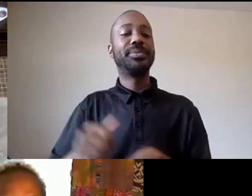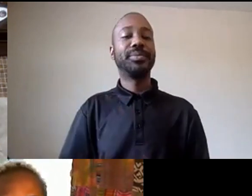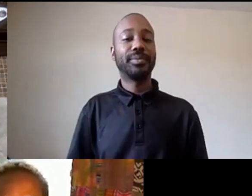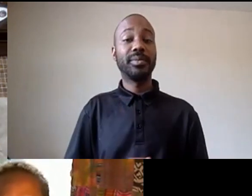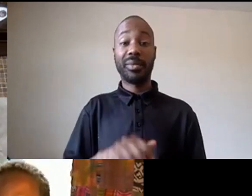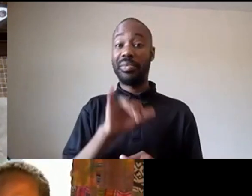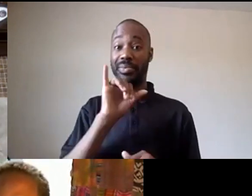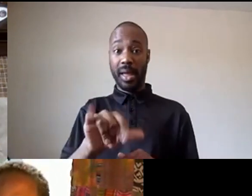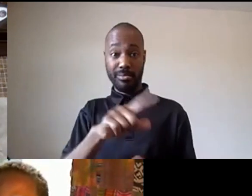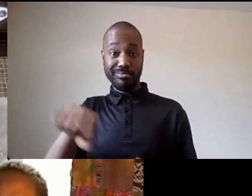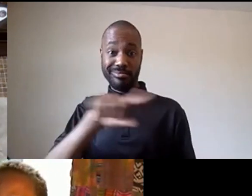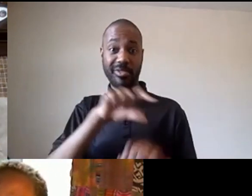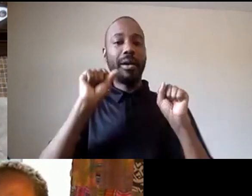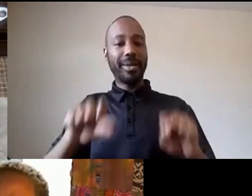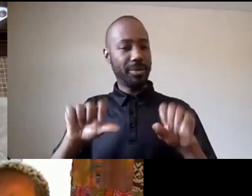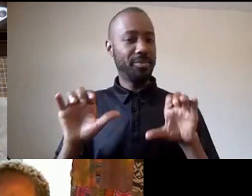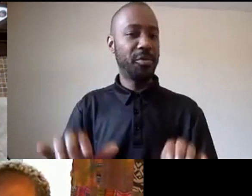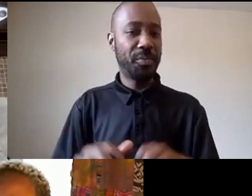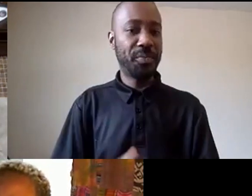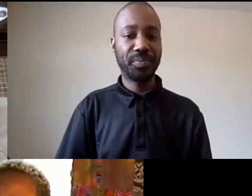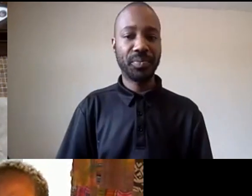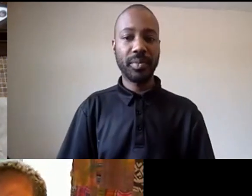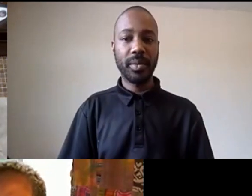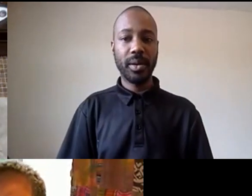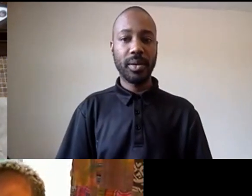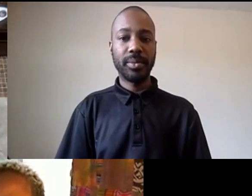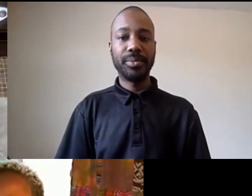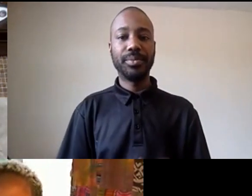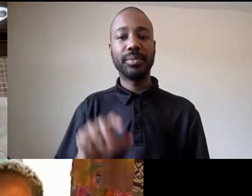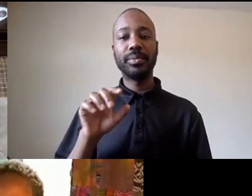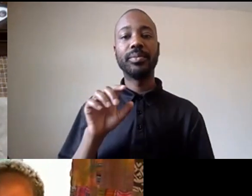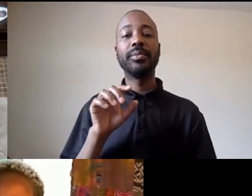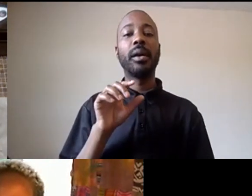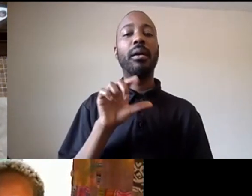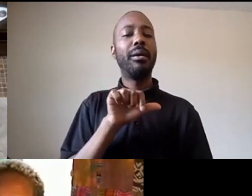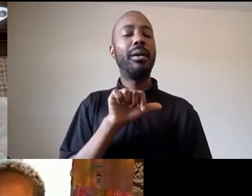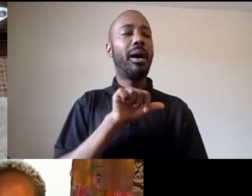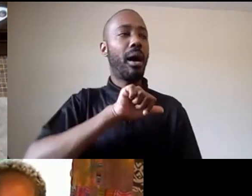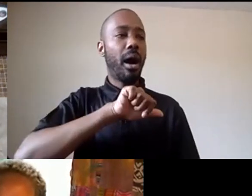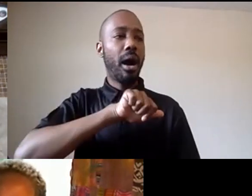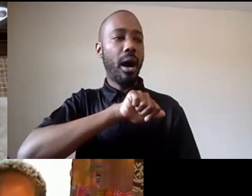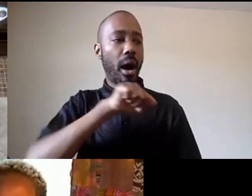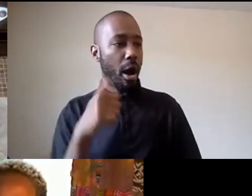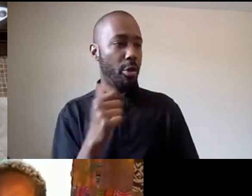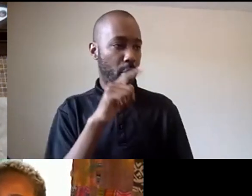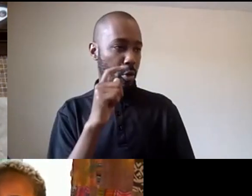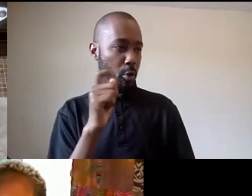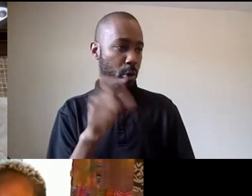perfect thank you there's also another question and you kind of hit on it and some of the things your last